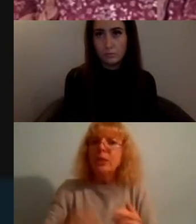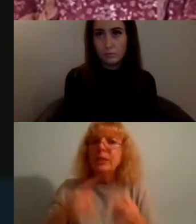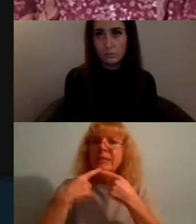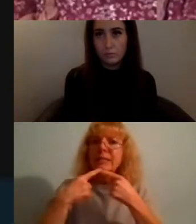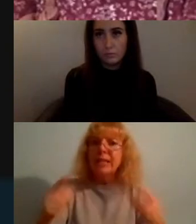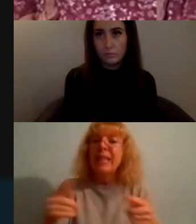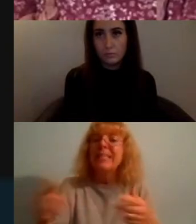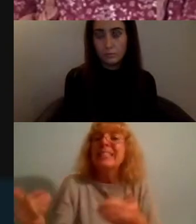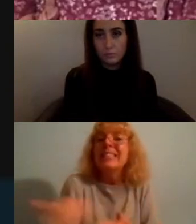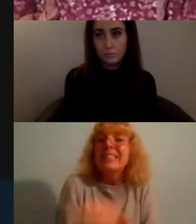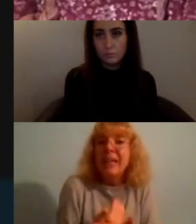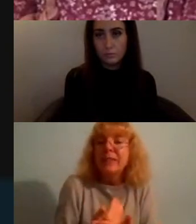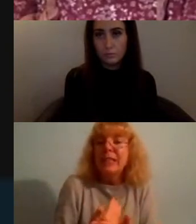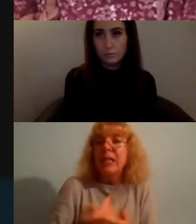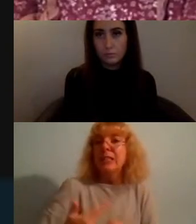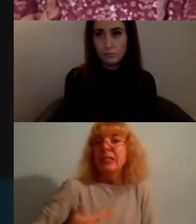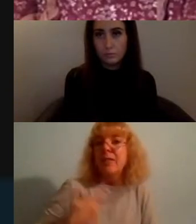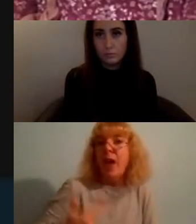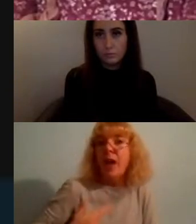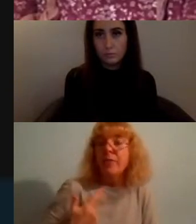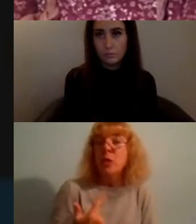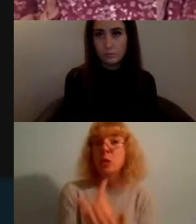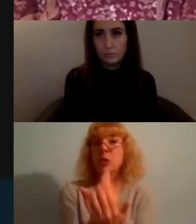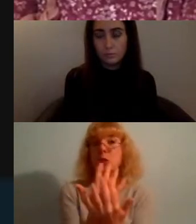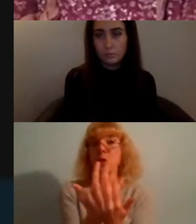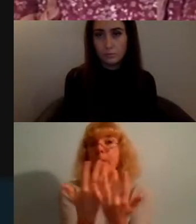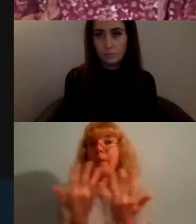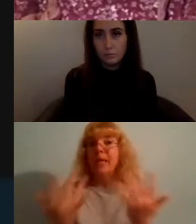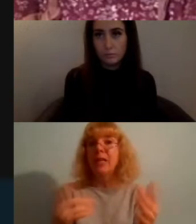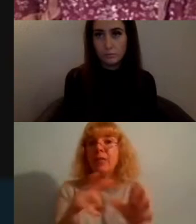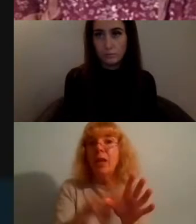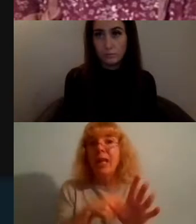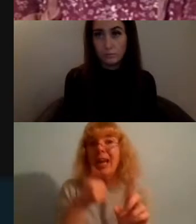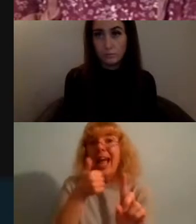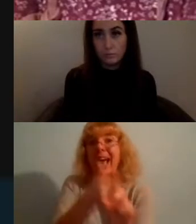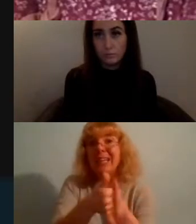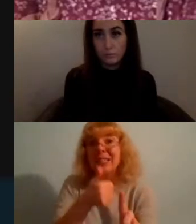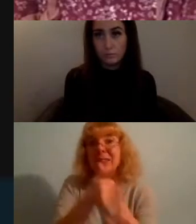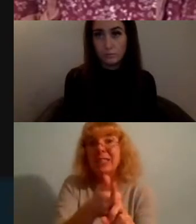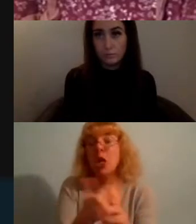and survival and for so many of our young activists and so many people that I work with,